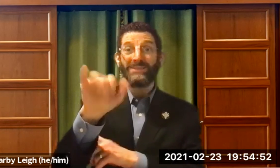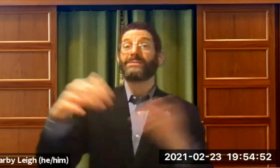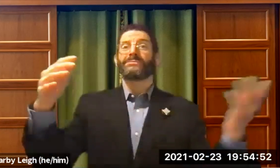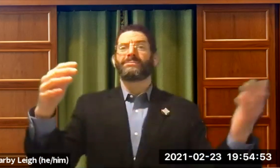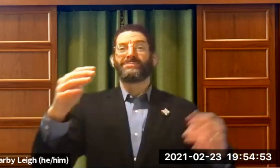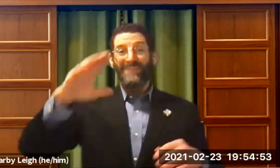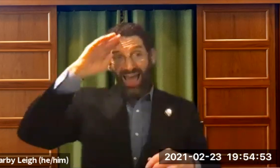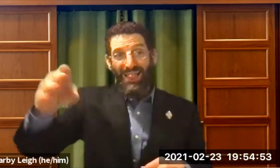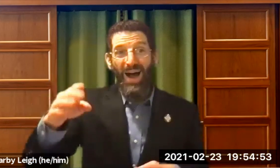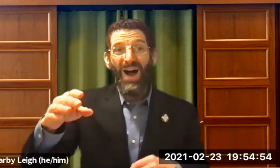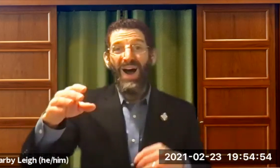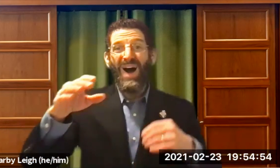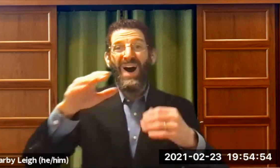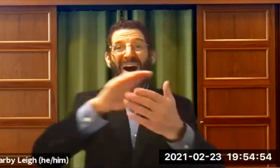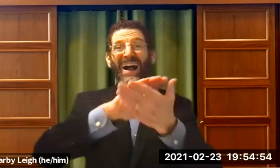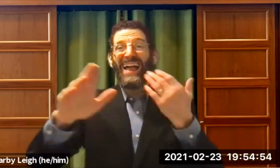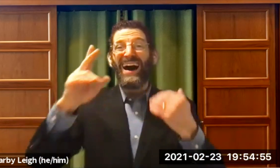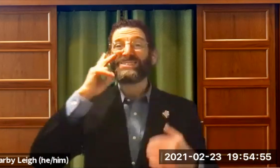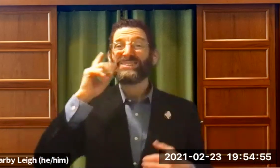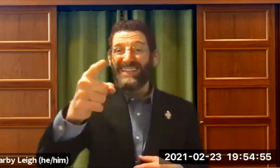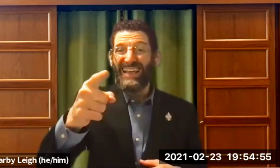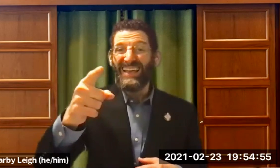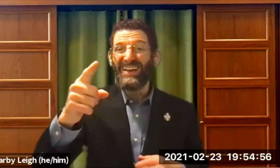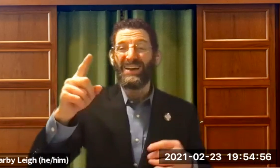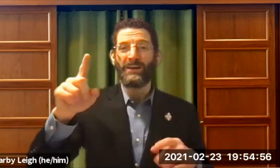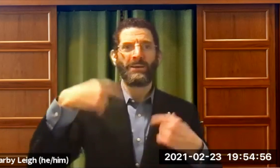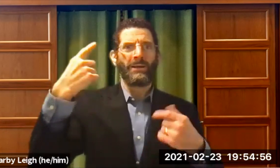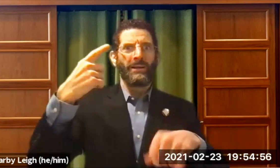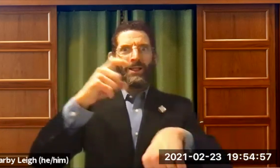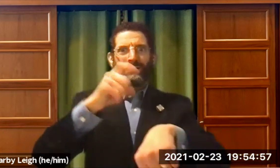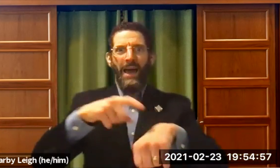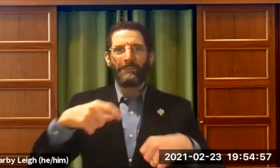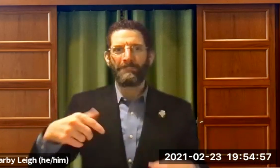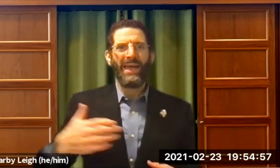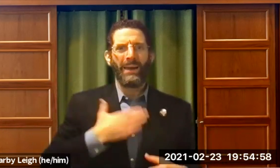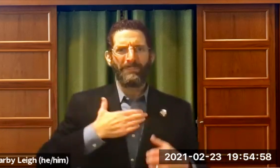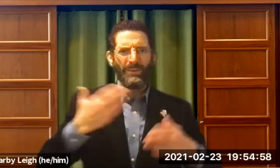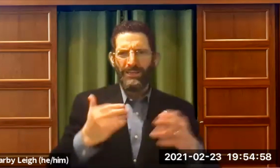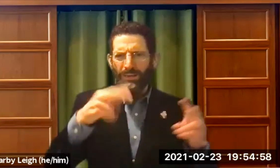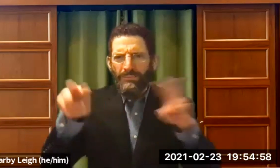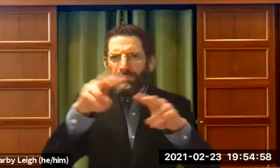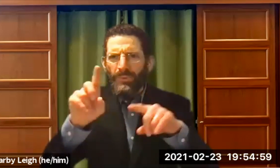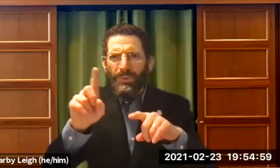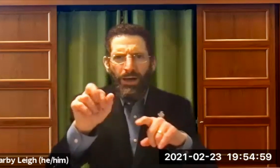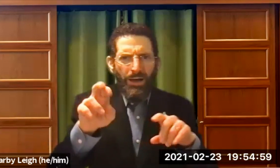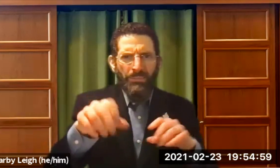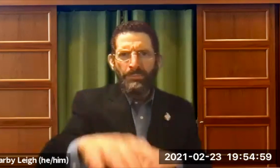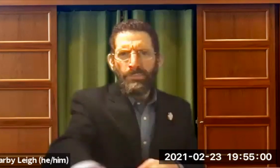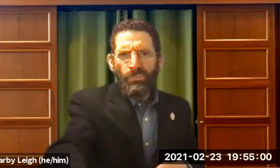who's asking that question. Hey, Ron. Nice to see you. Wow, it's been a long time. I don't see you.